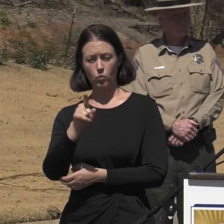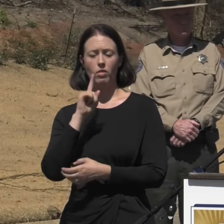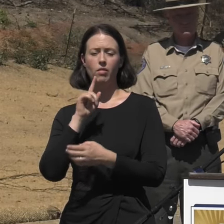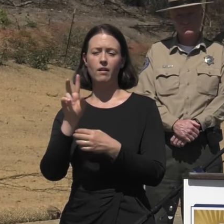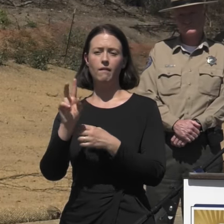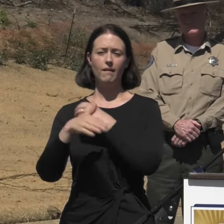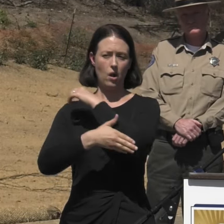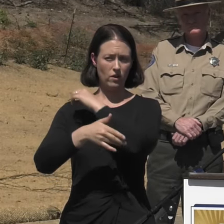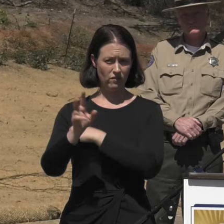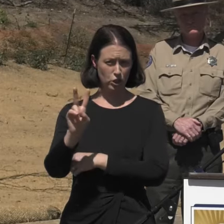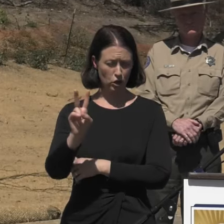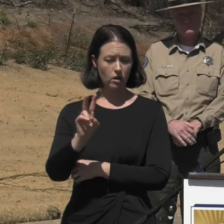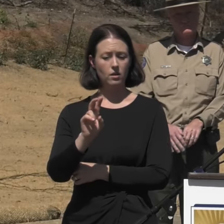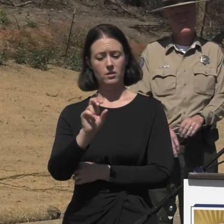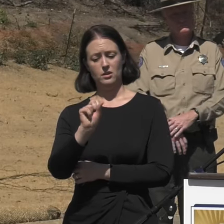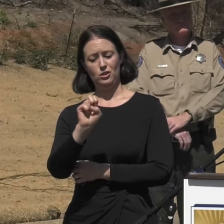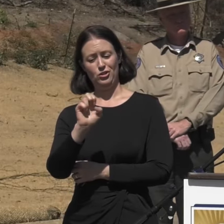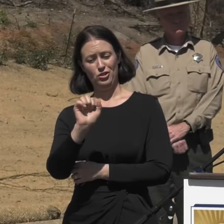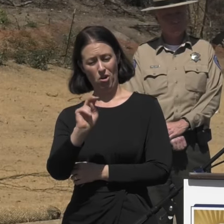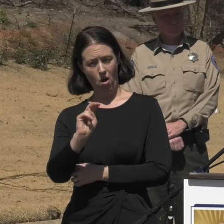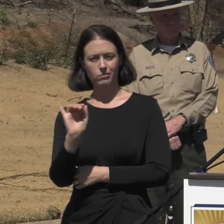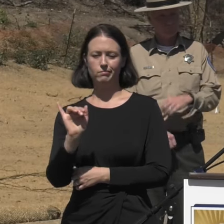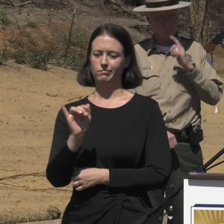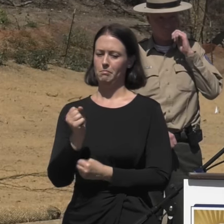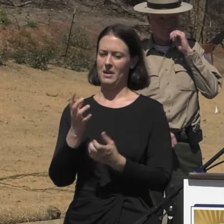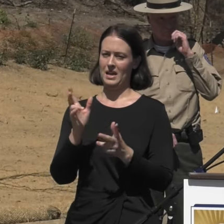Shawn, like many in our county staff,